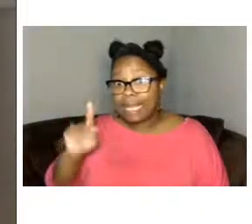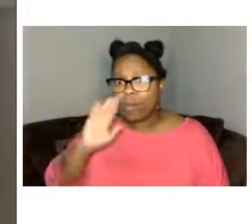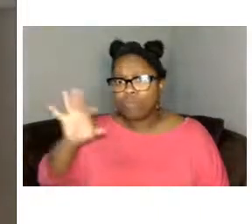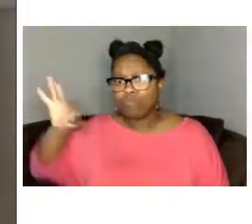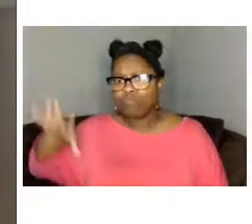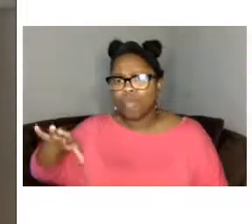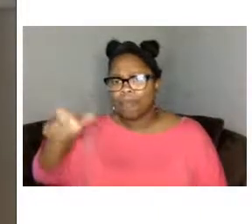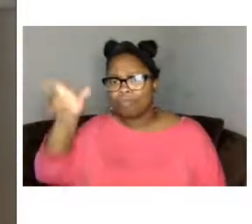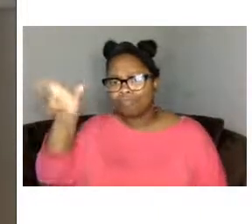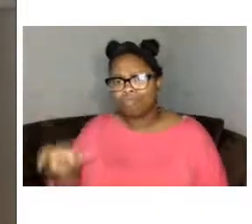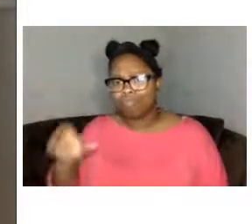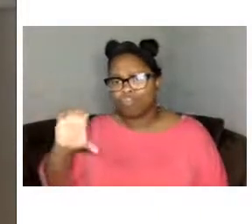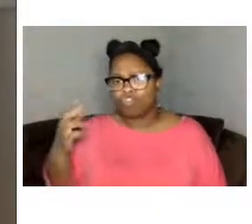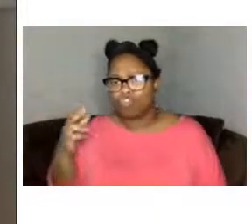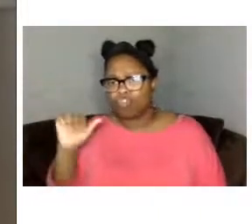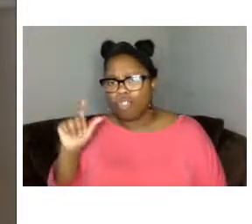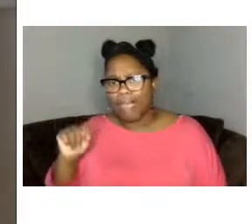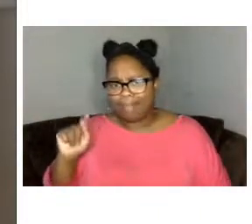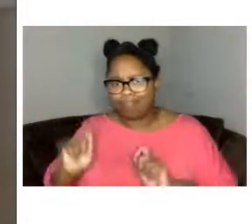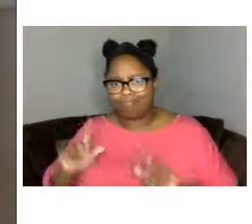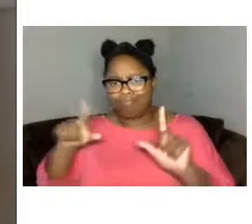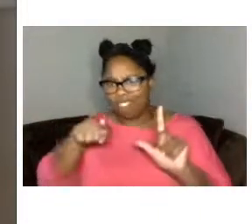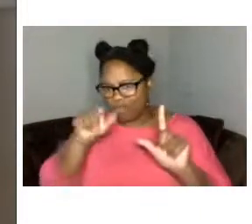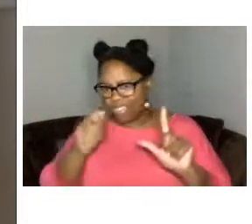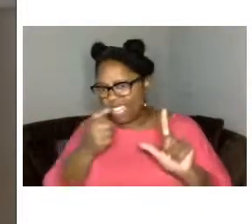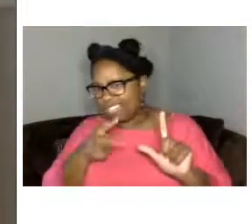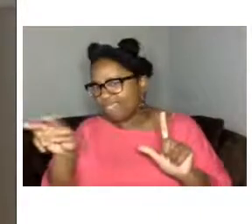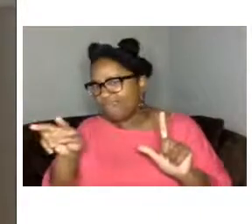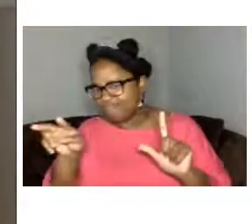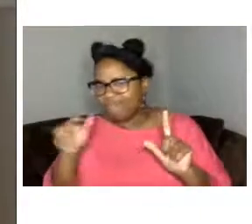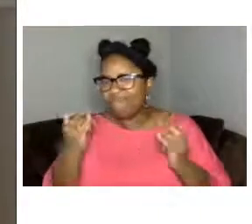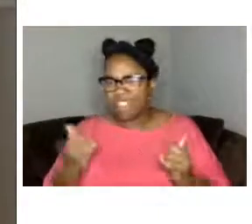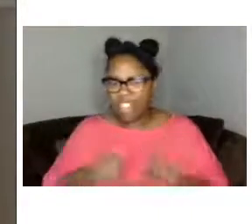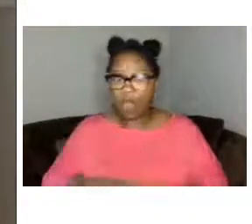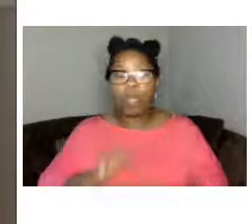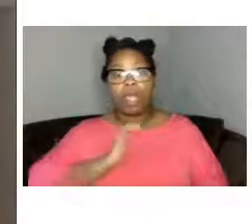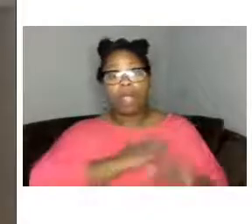you can see it now our mission at the peel is to amplify